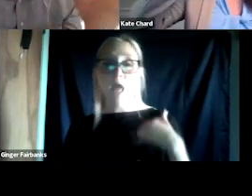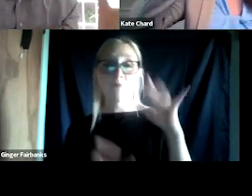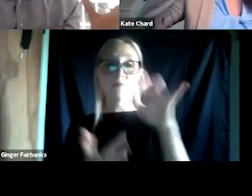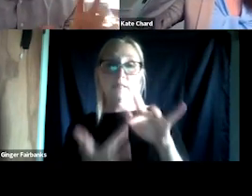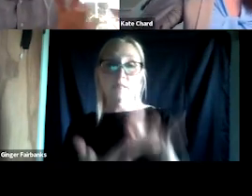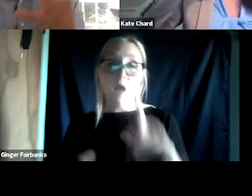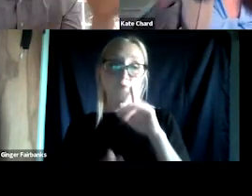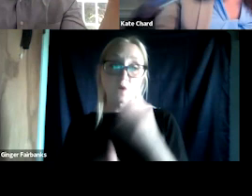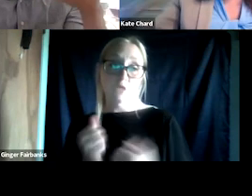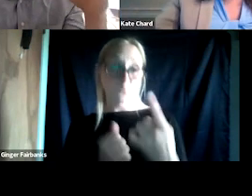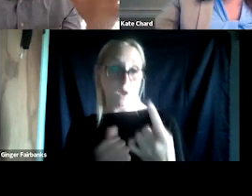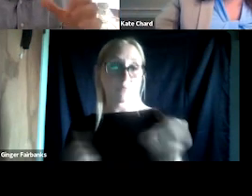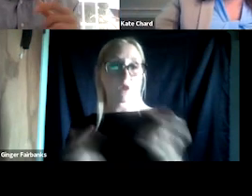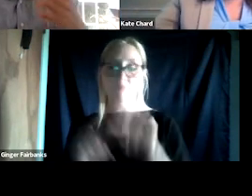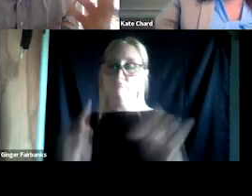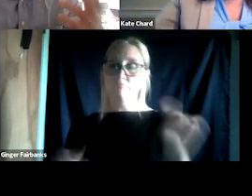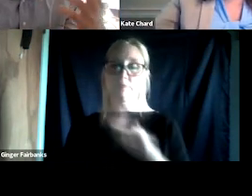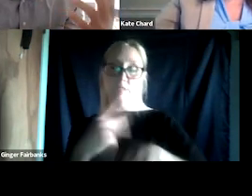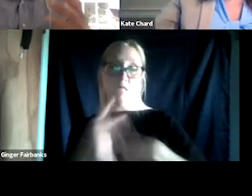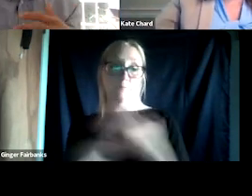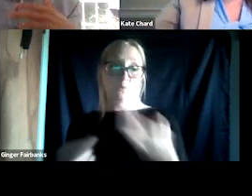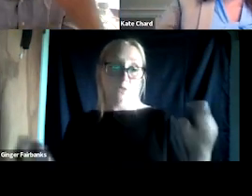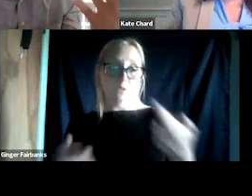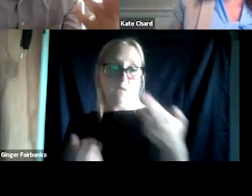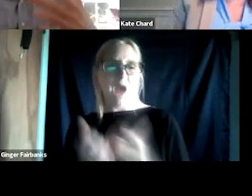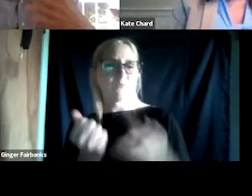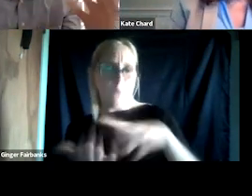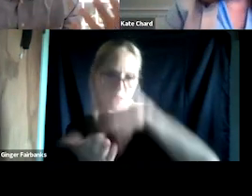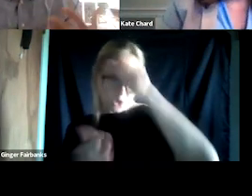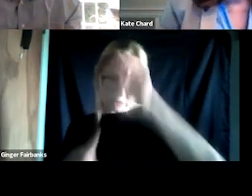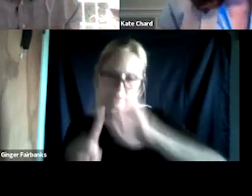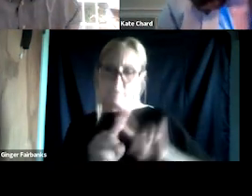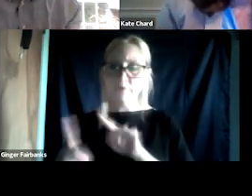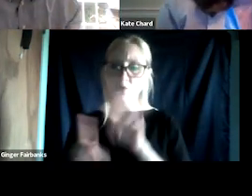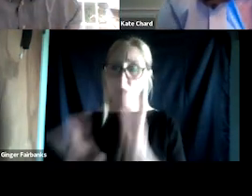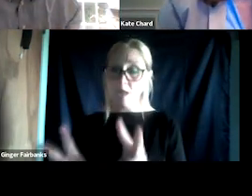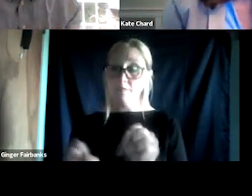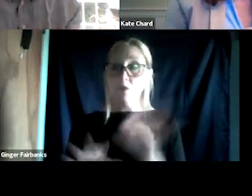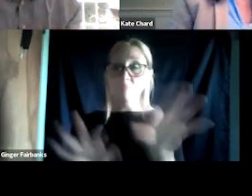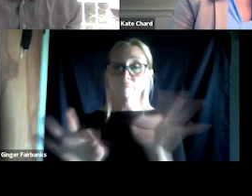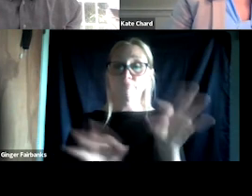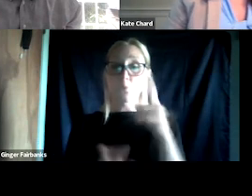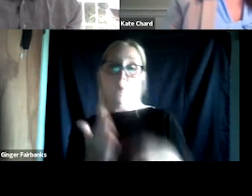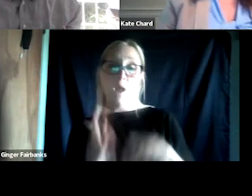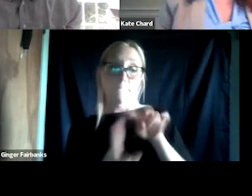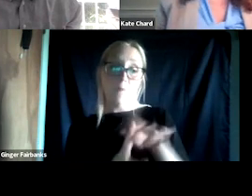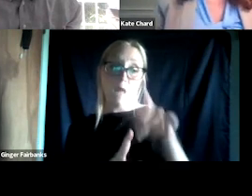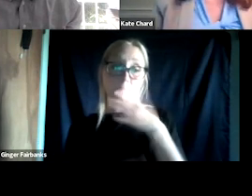And basically, they're all different kinds of resources. Everyone learns in different ways. So these might apply differently to you depending on what is most useful to you.